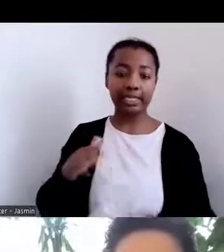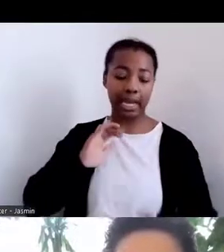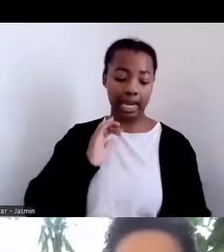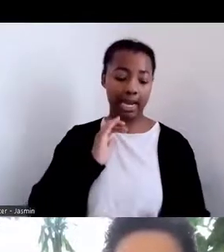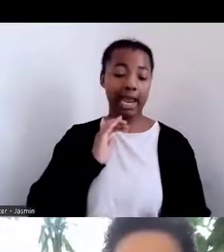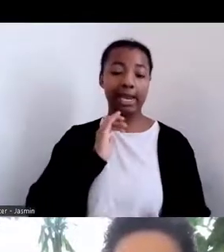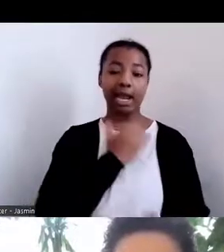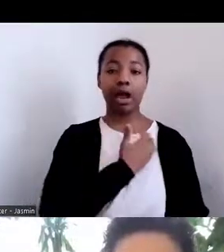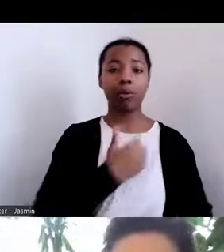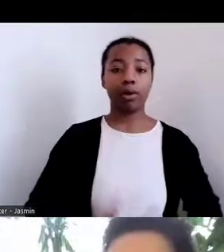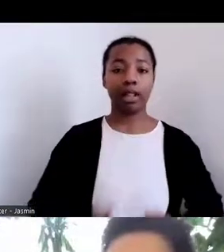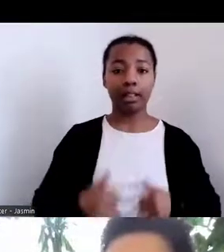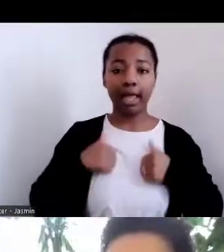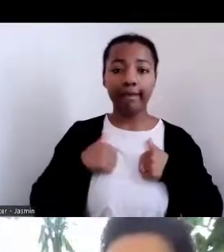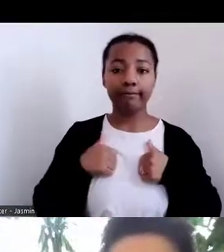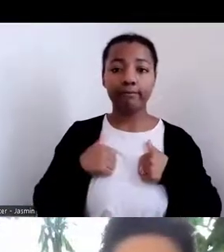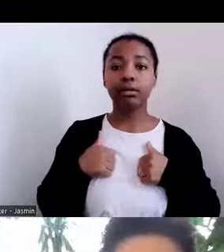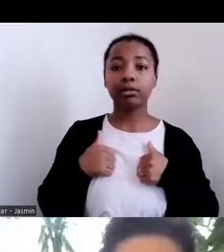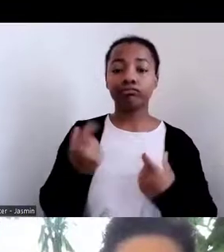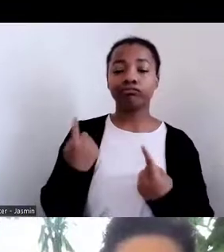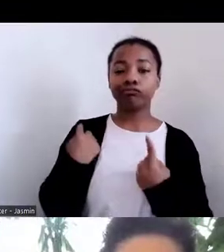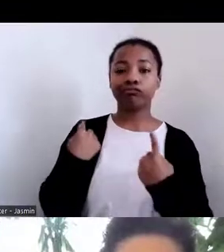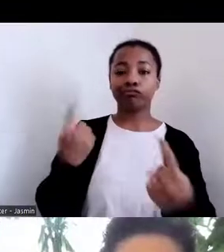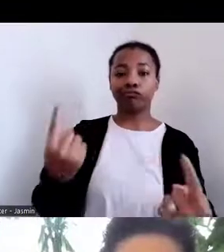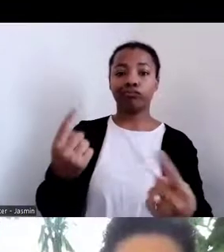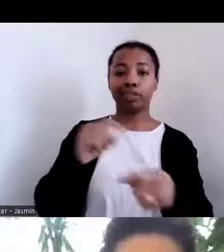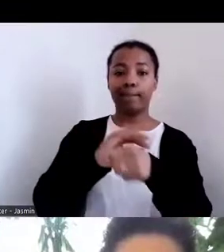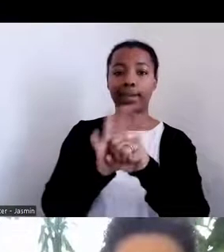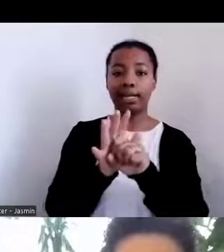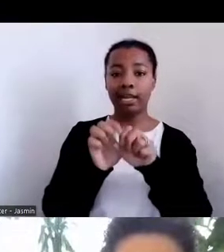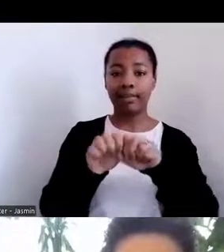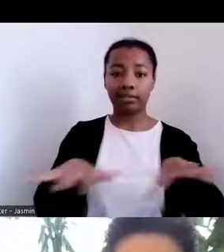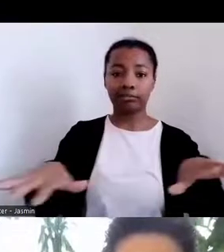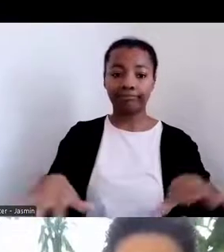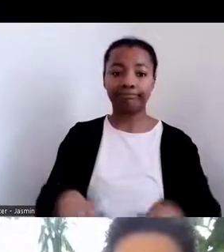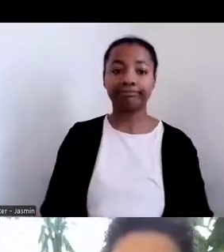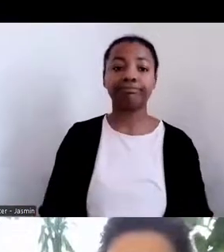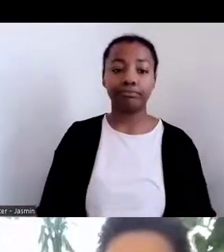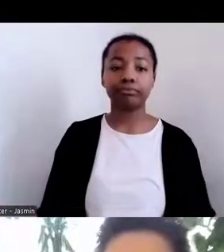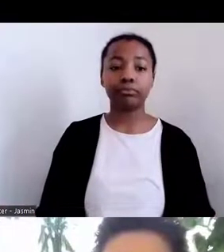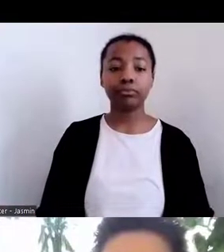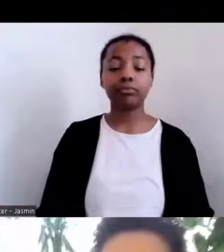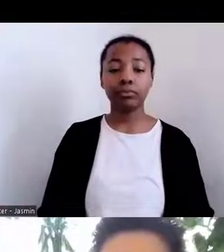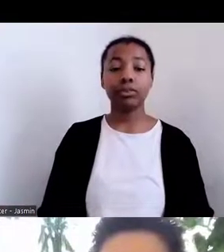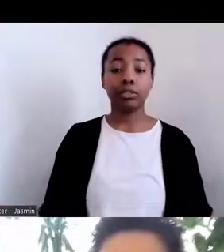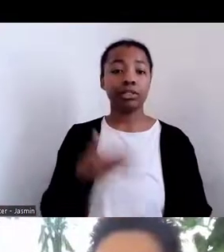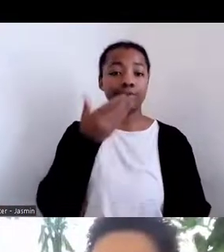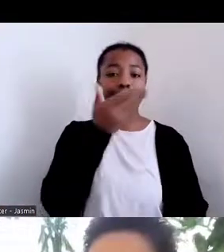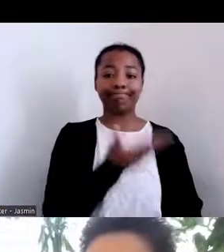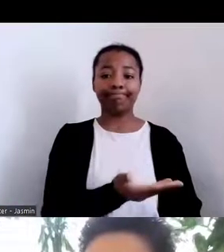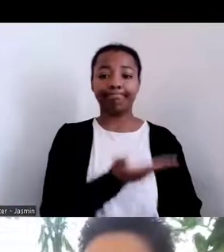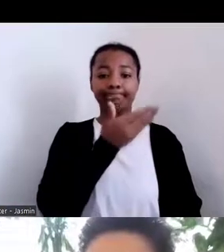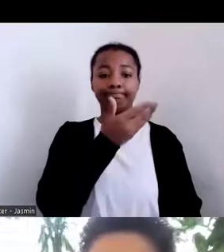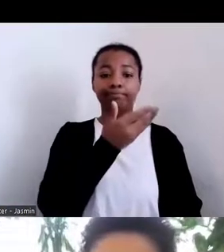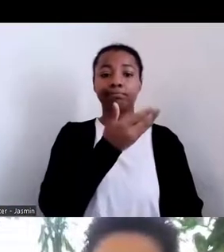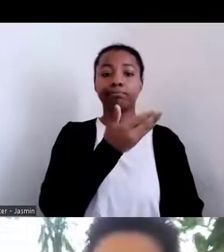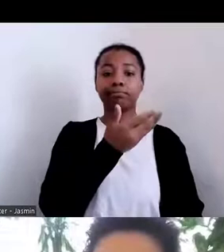and what continues to occur in indigenous communities. And so this is just the background of two of the sister